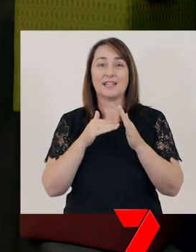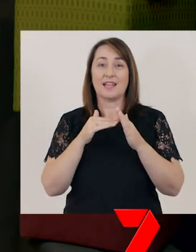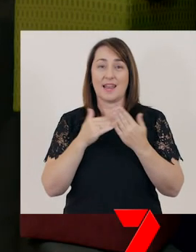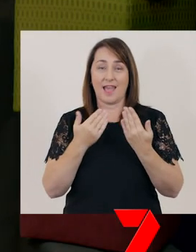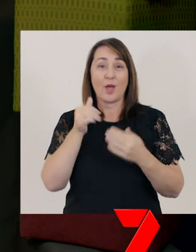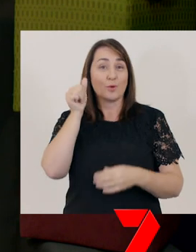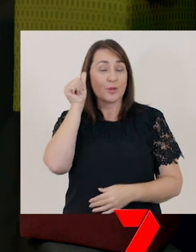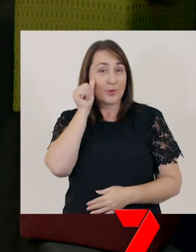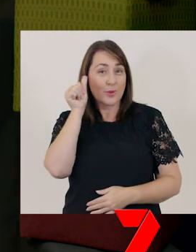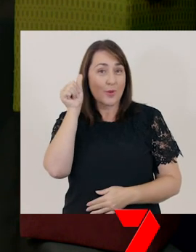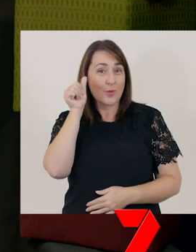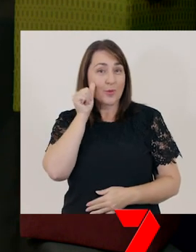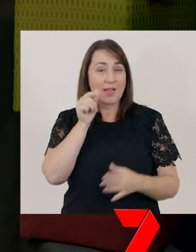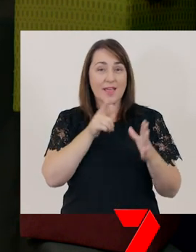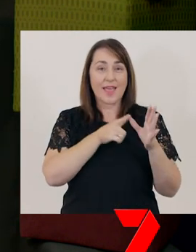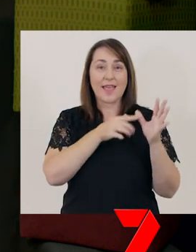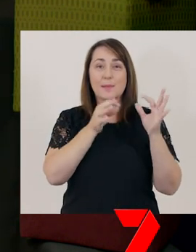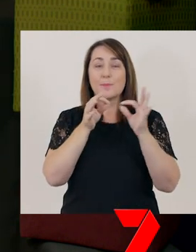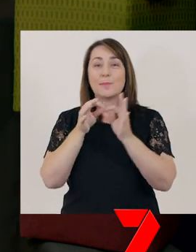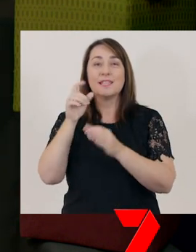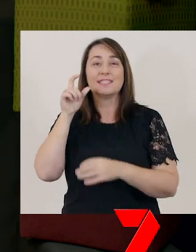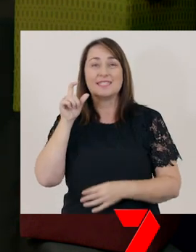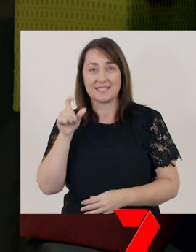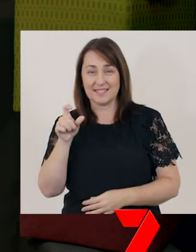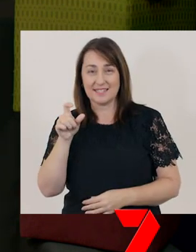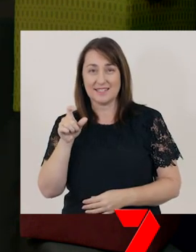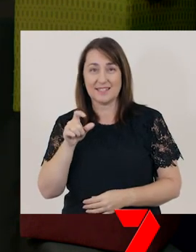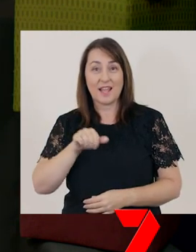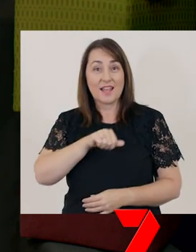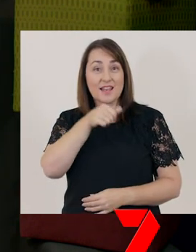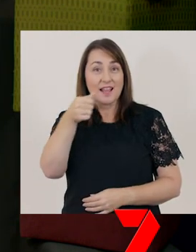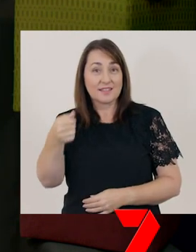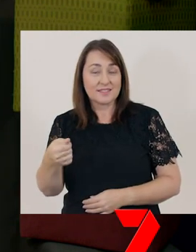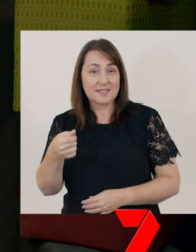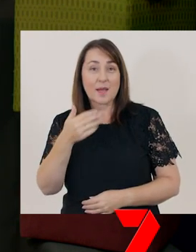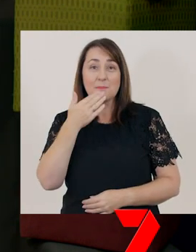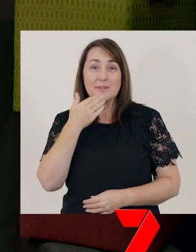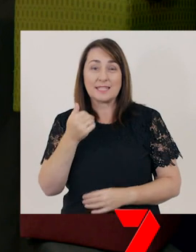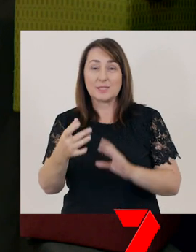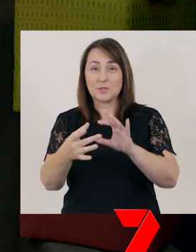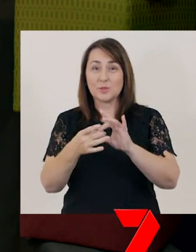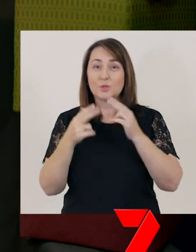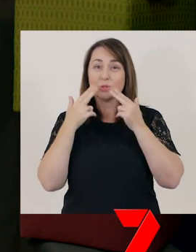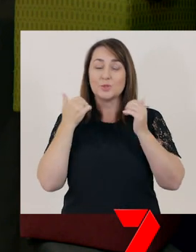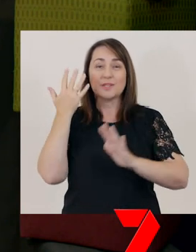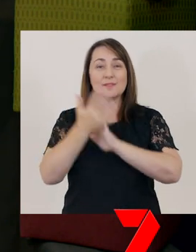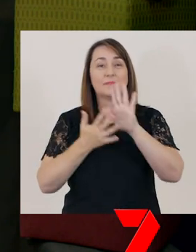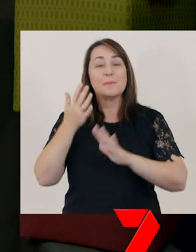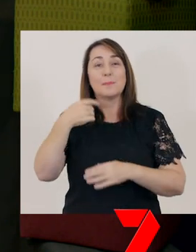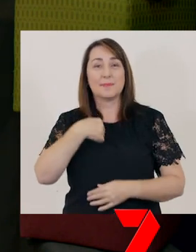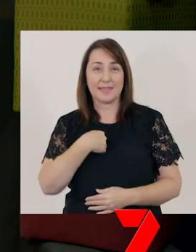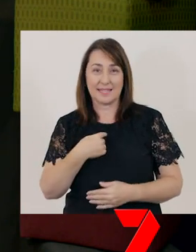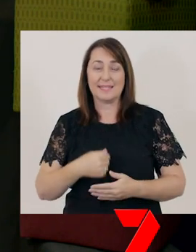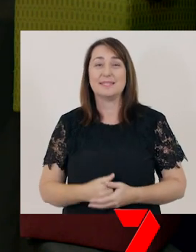Now I know my A, B, C. Next time won't you sing with me.